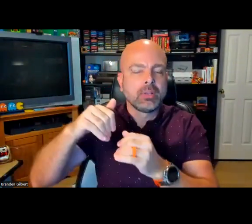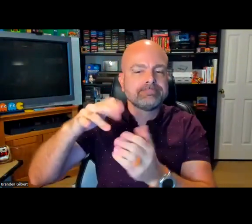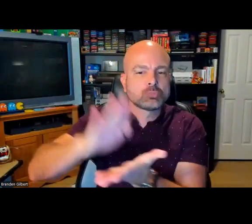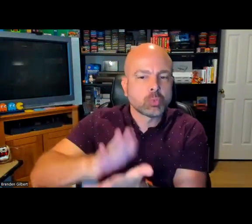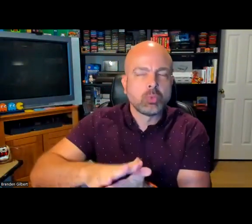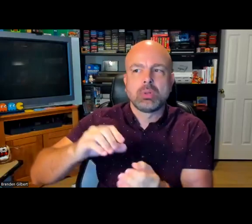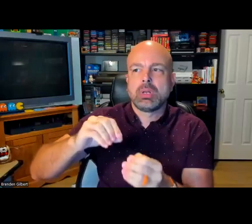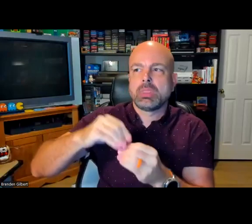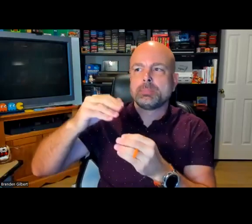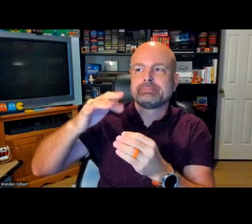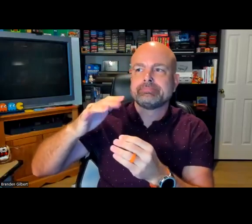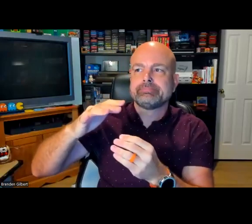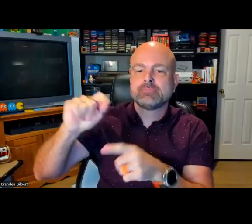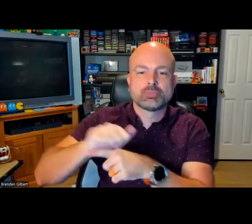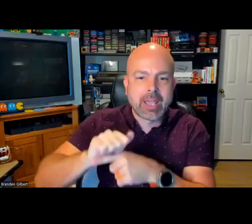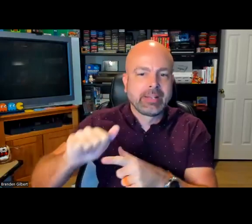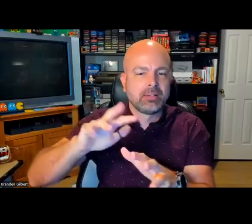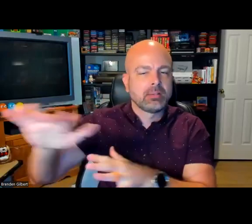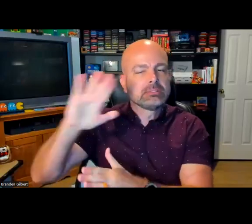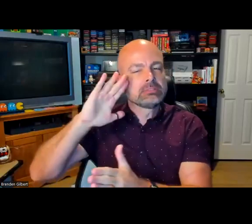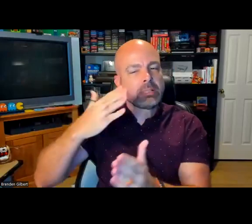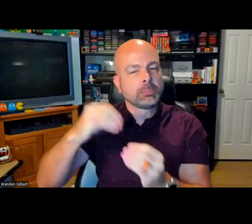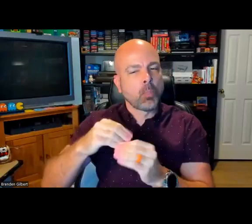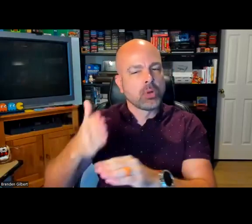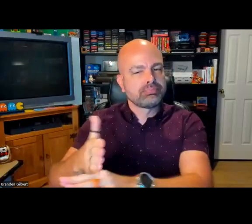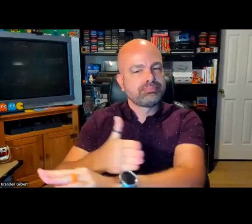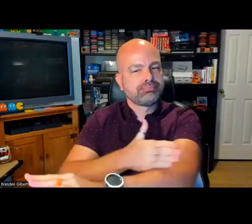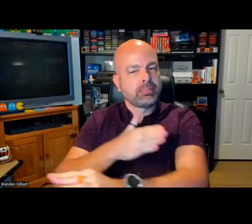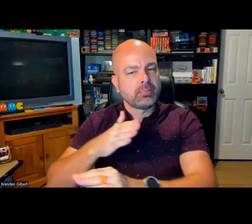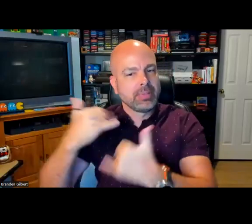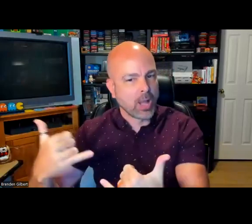better results. If it is earlier in school or training, people